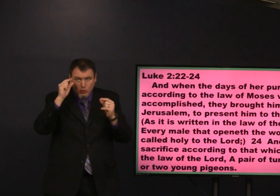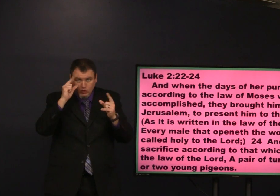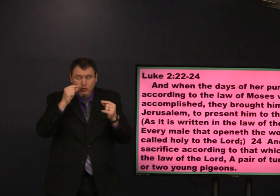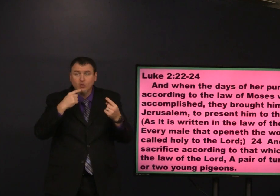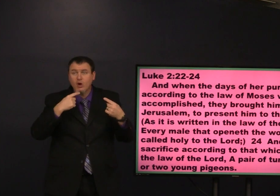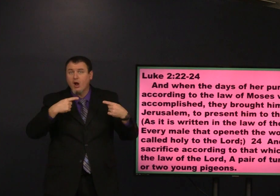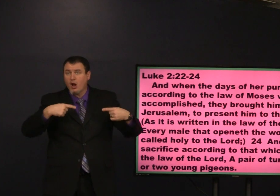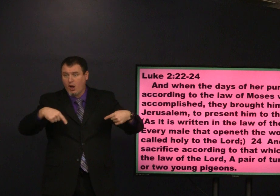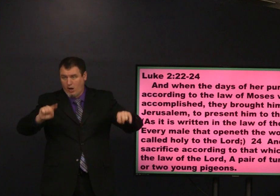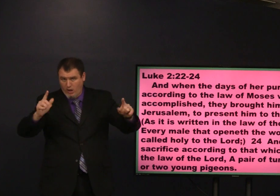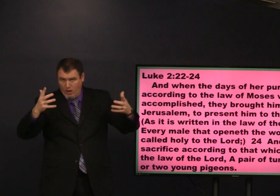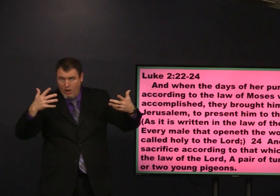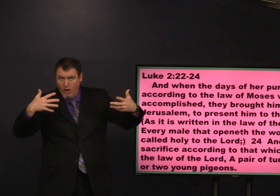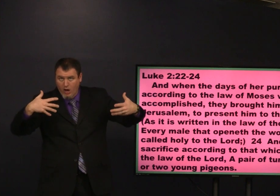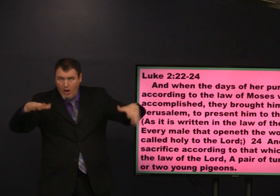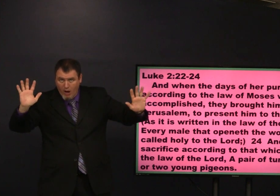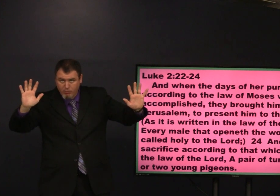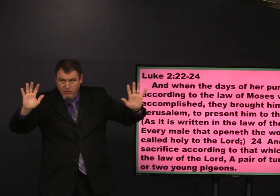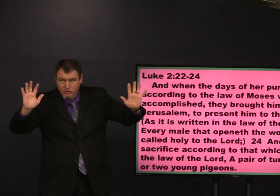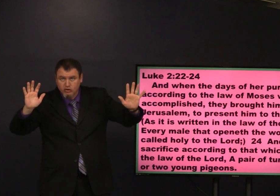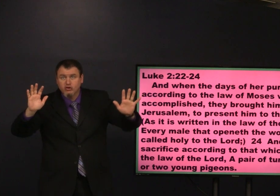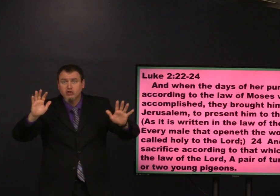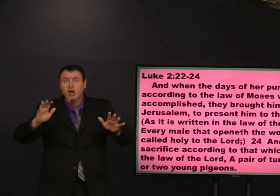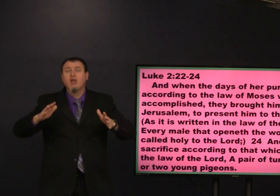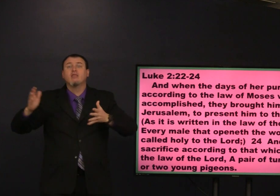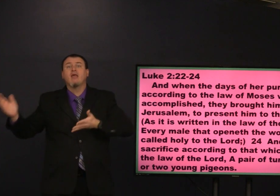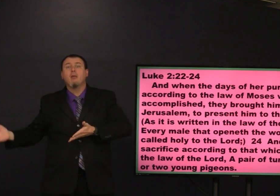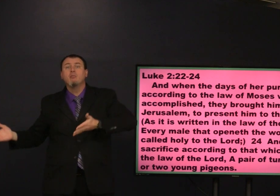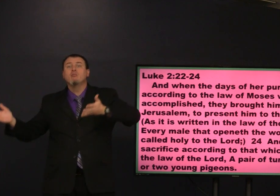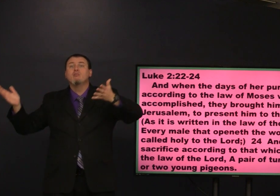according to the law of Moses were accomplished